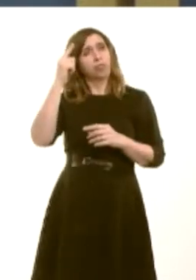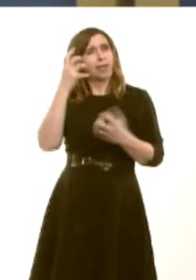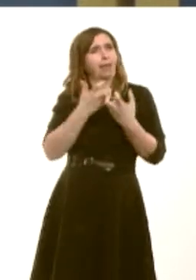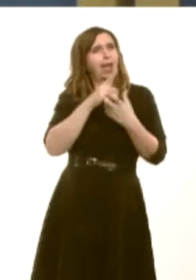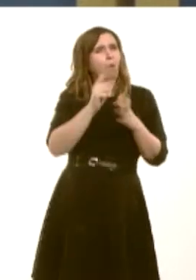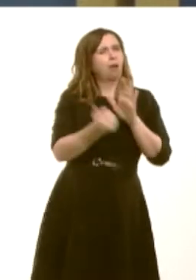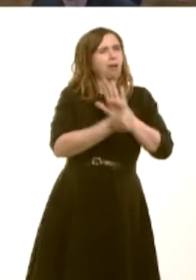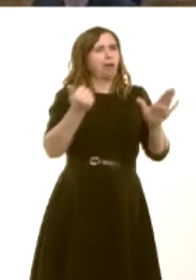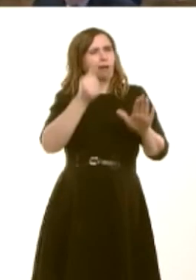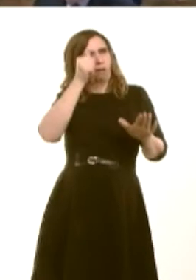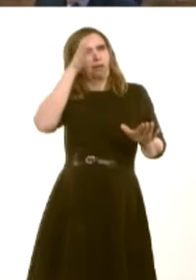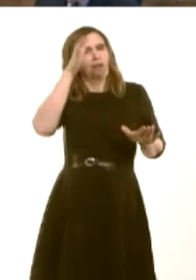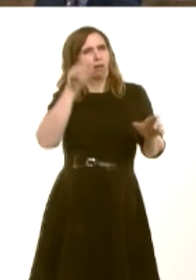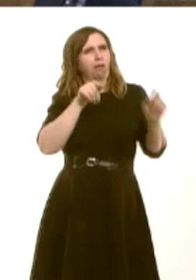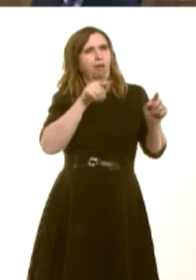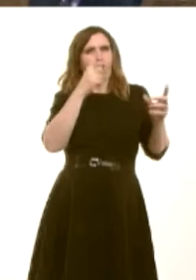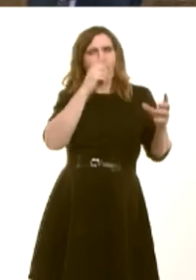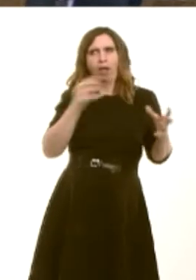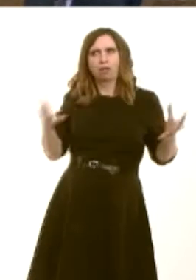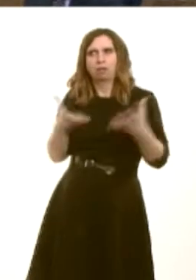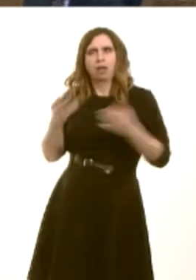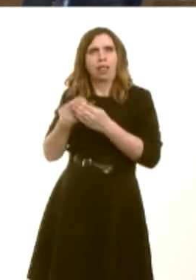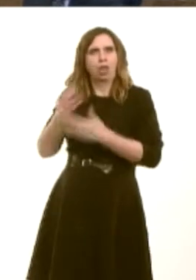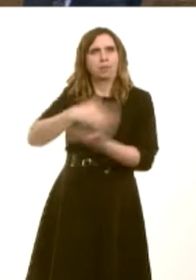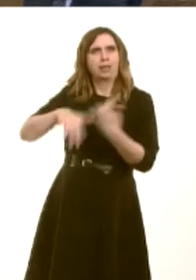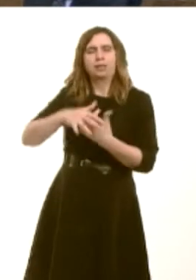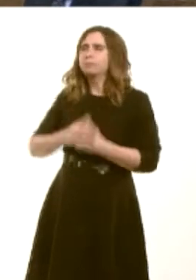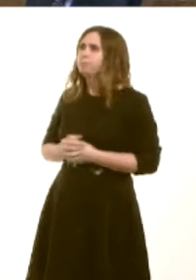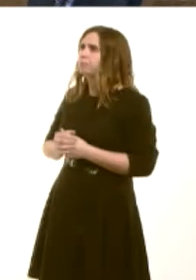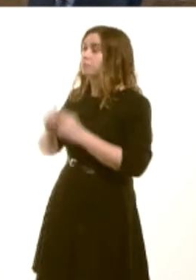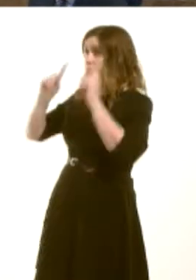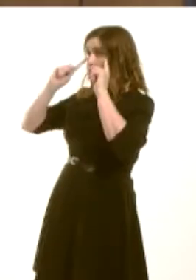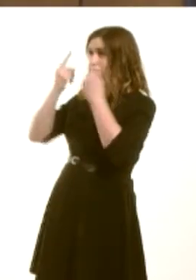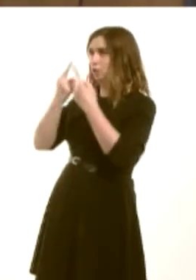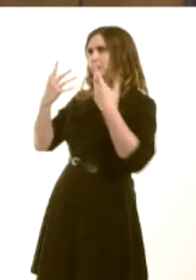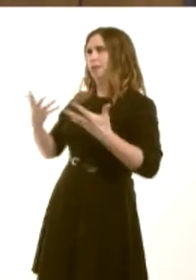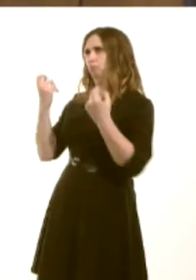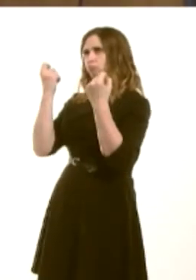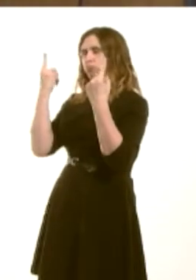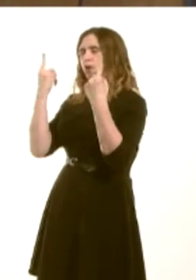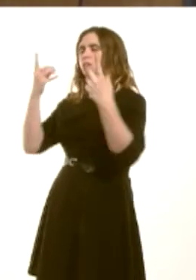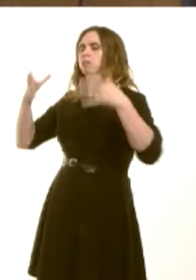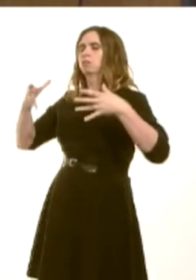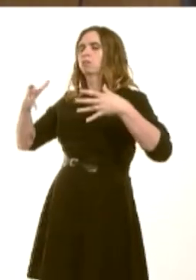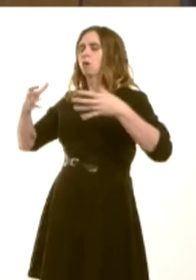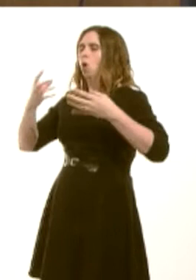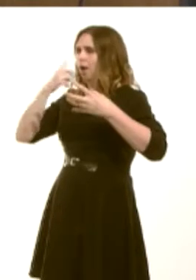Carwyn Jones: Well, I think itís fair to say that universities have, in the past few years, understood better their role as economic drivers, and in particular, their role in